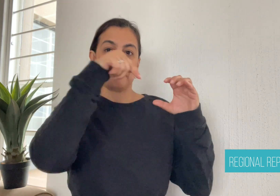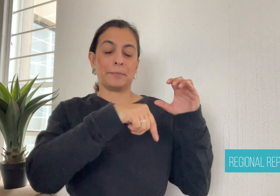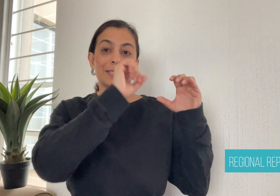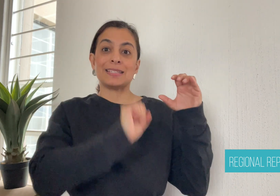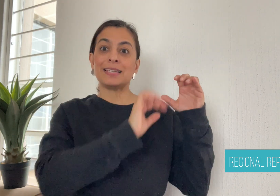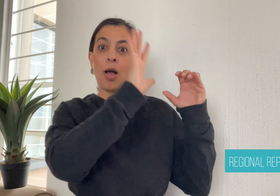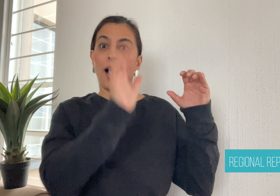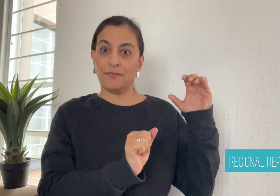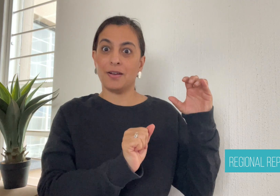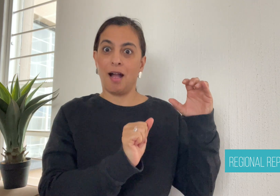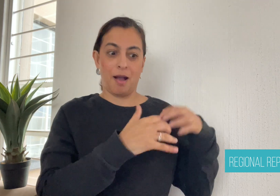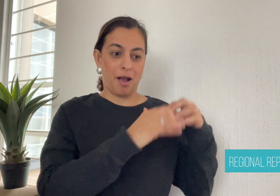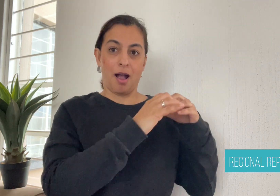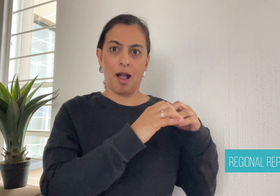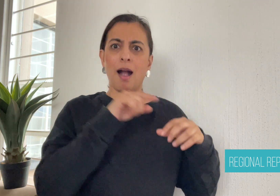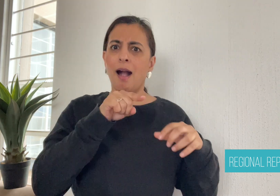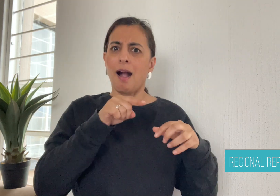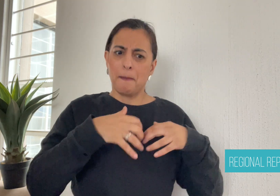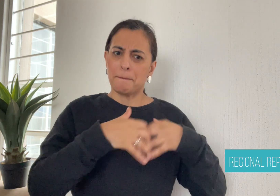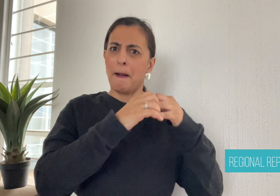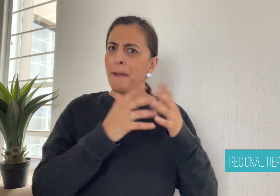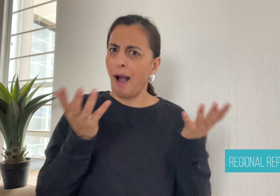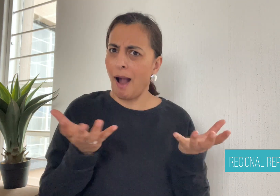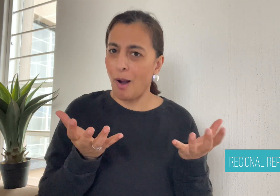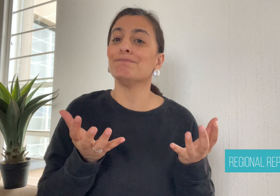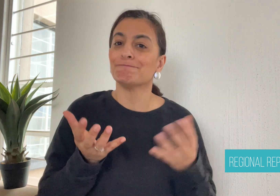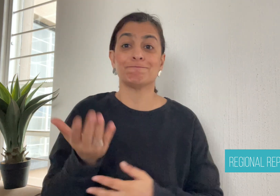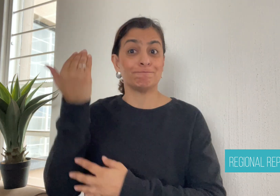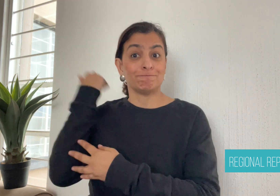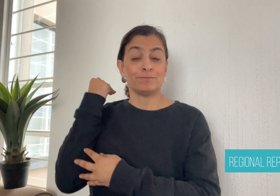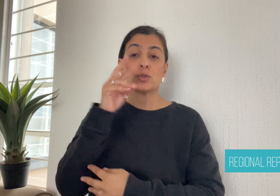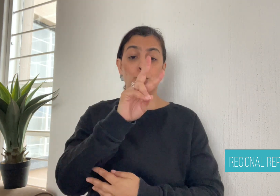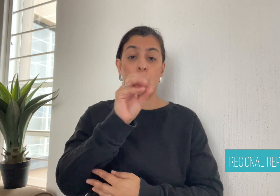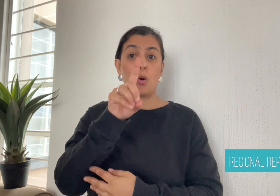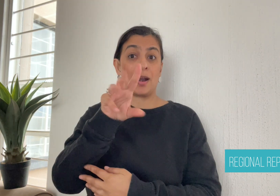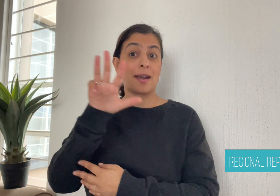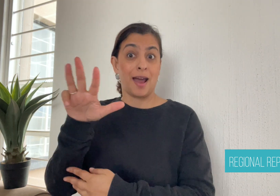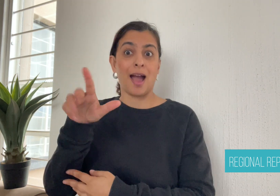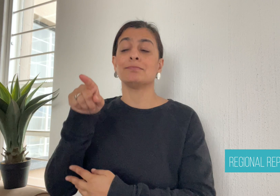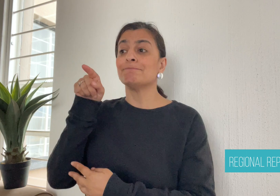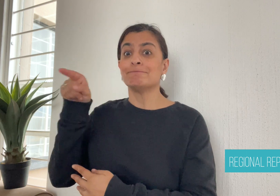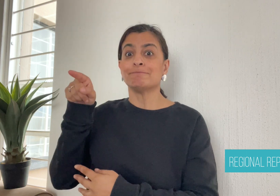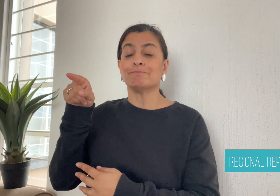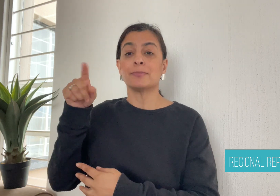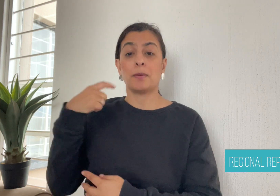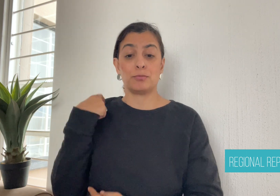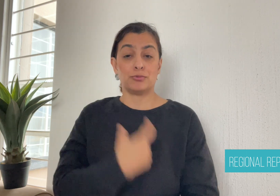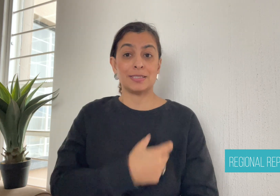of Baobab from the president of South Africa in 2019. In his